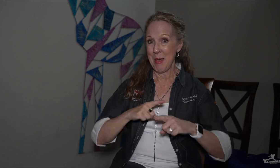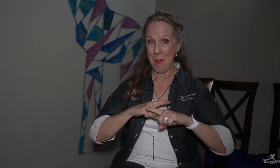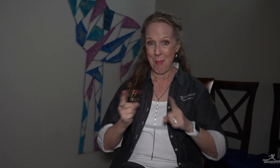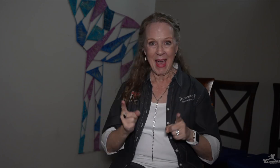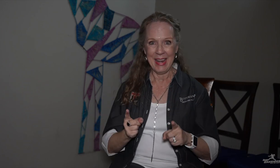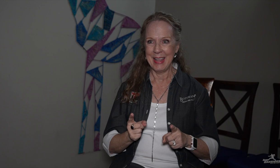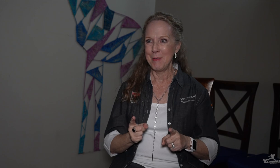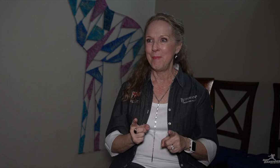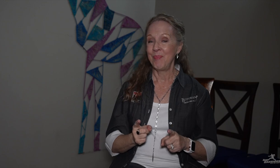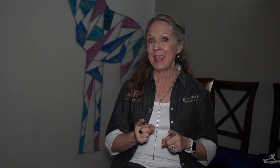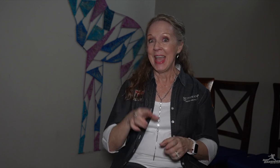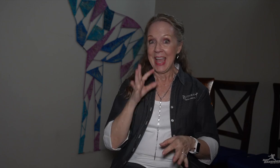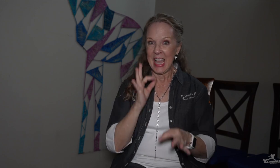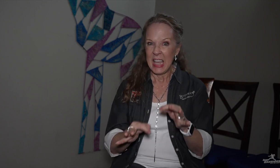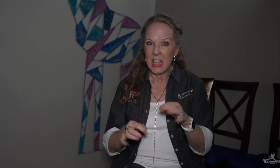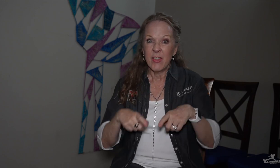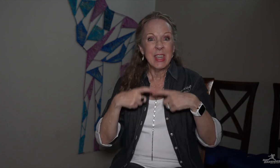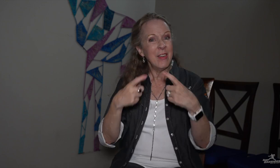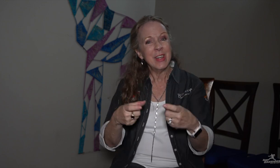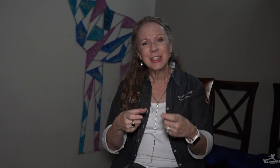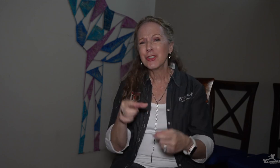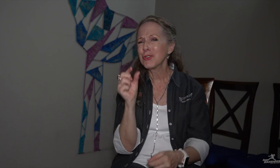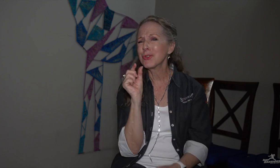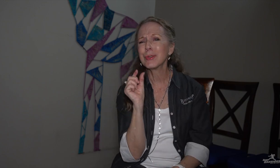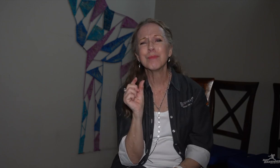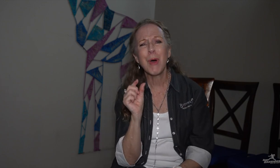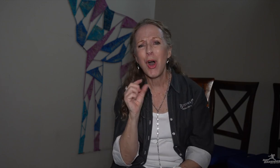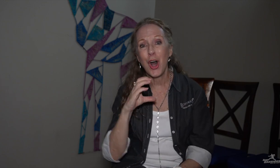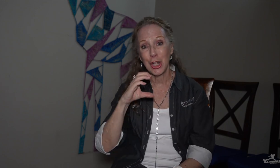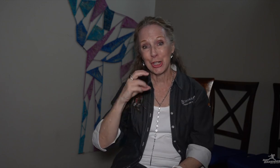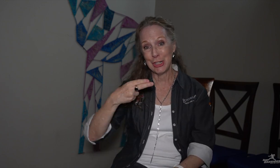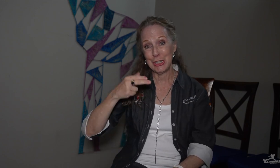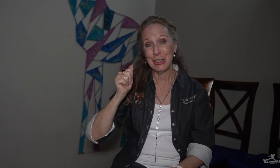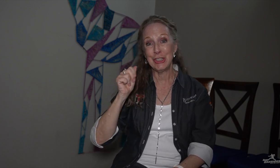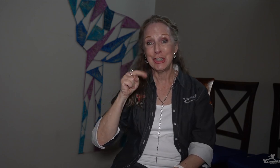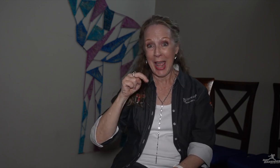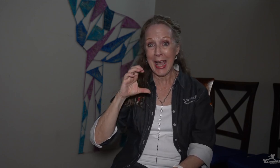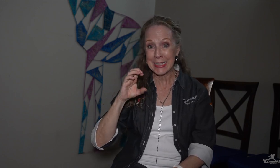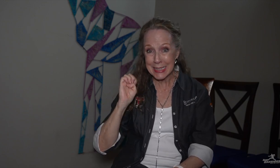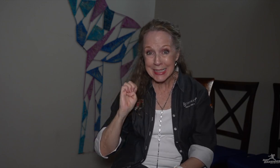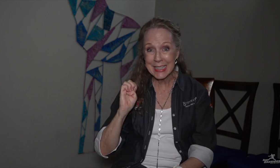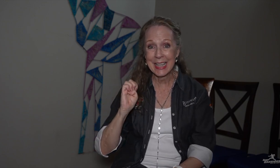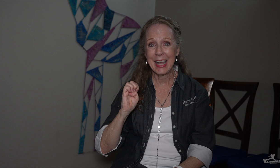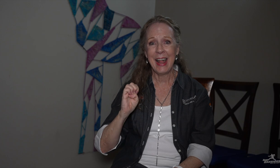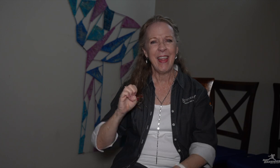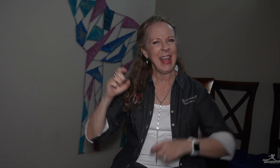but were able to be given small chances.